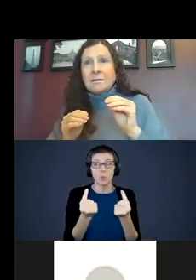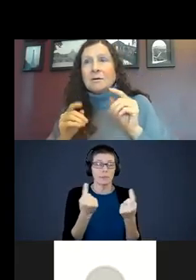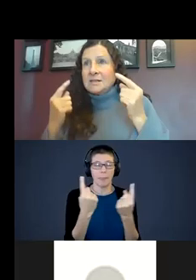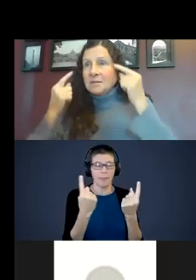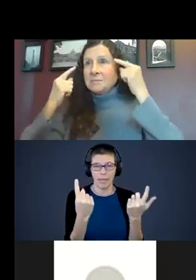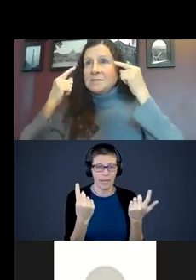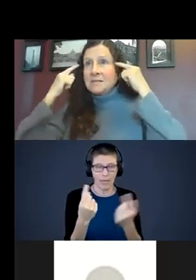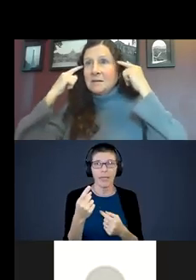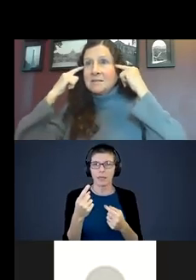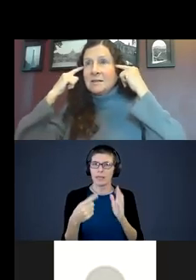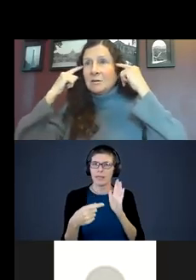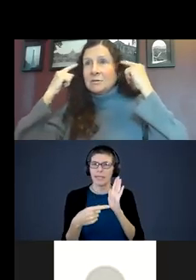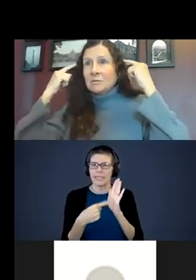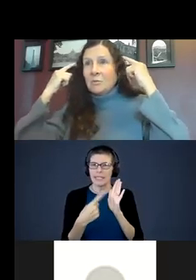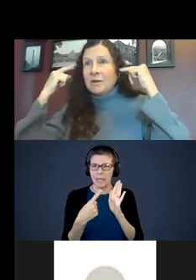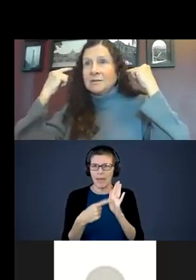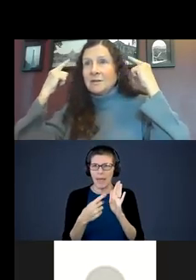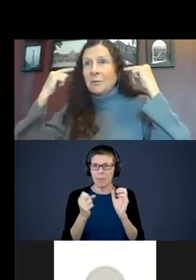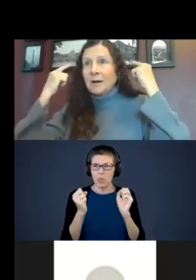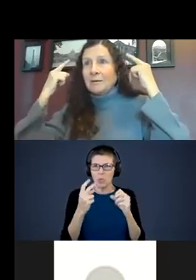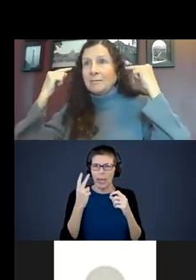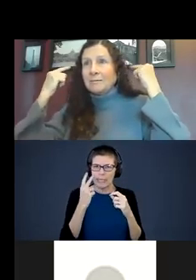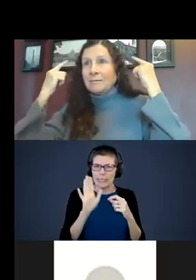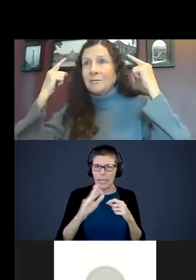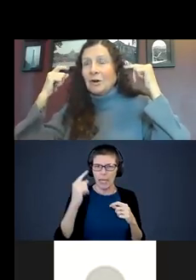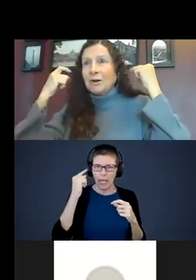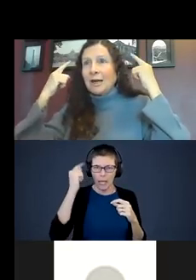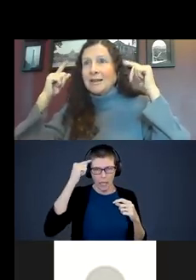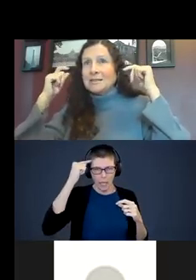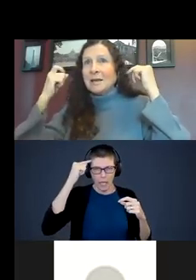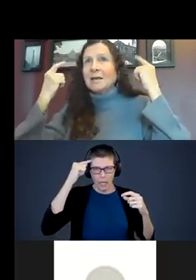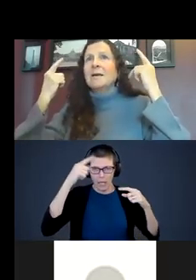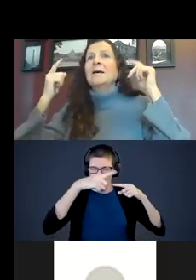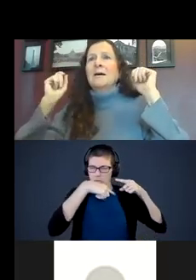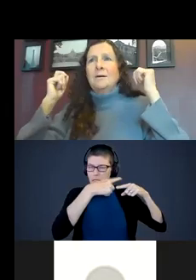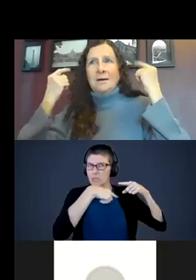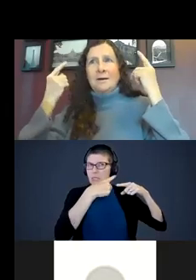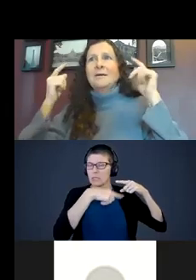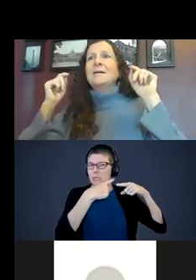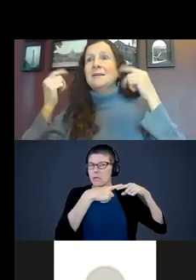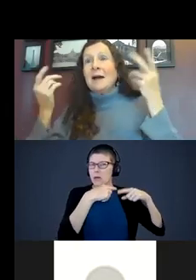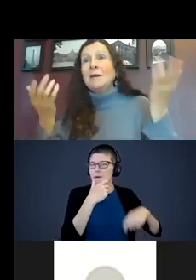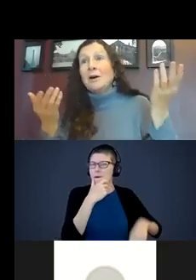you can sometimes see the wheels in their brain turning. It’s like okay, now we know